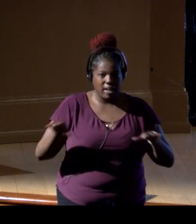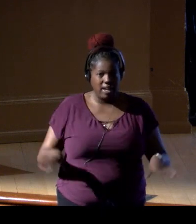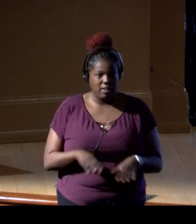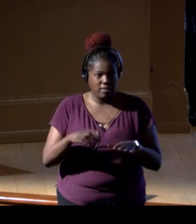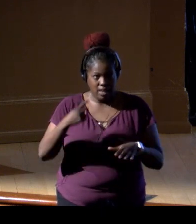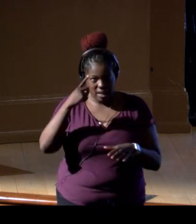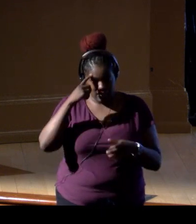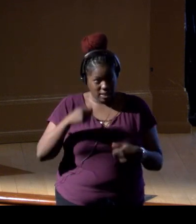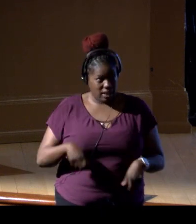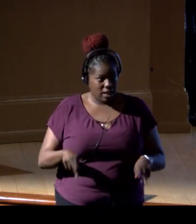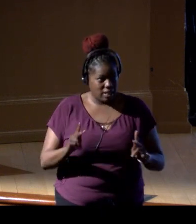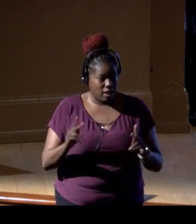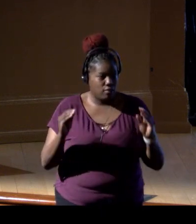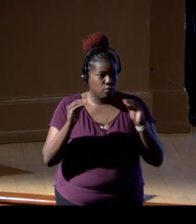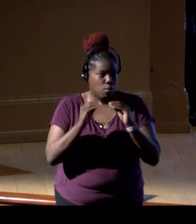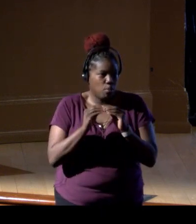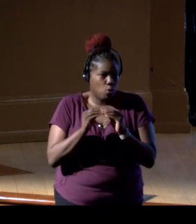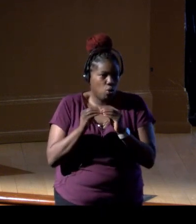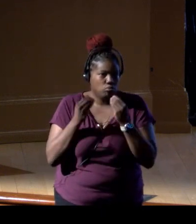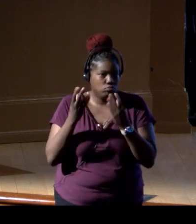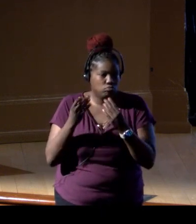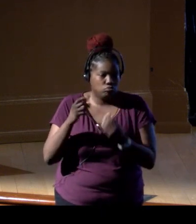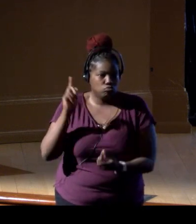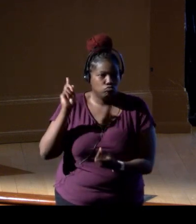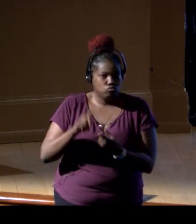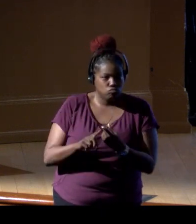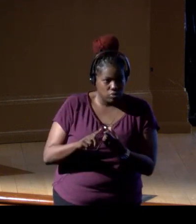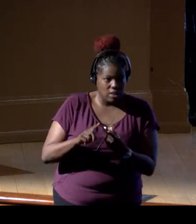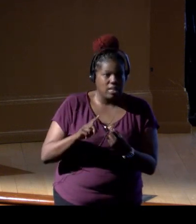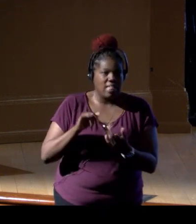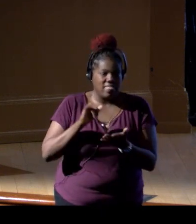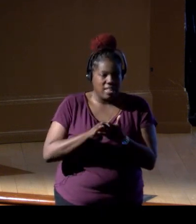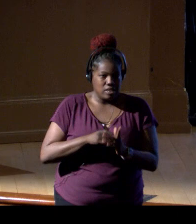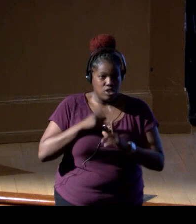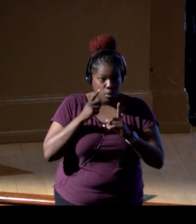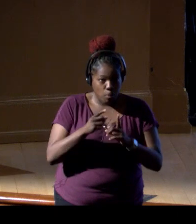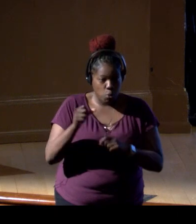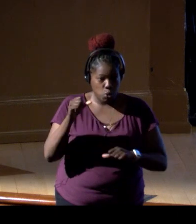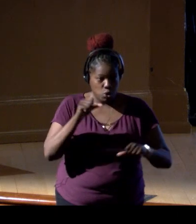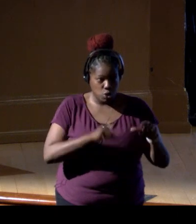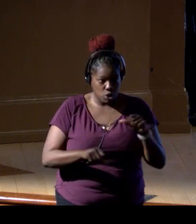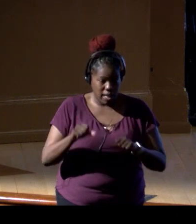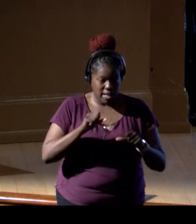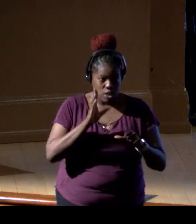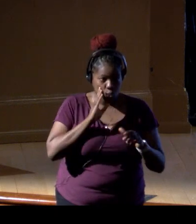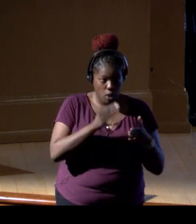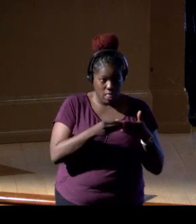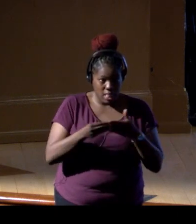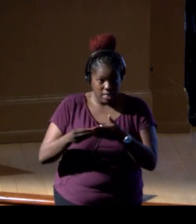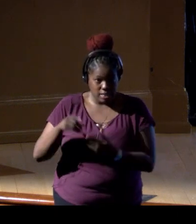allow for more informed mitigation, which that's what it's all about, science to leading to mitigation,